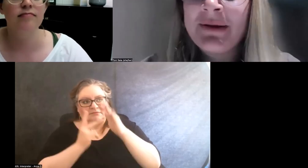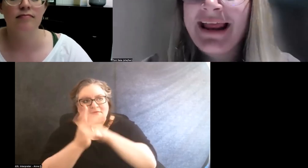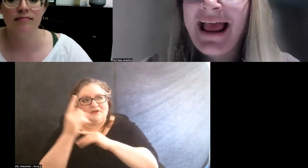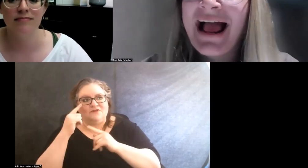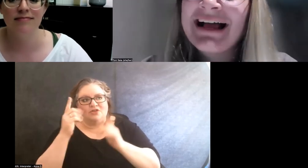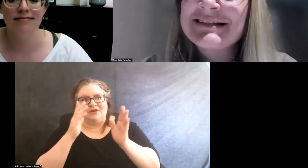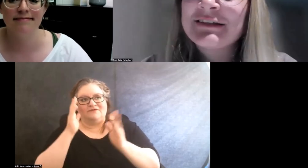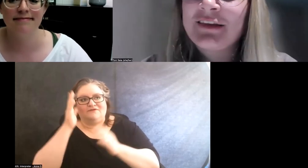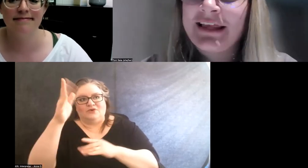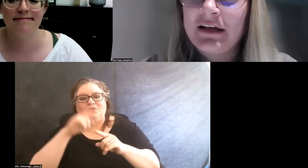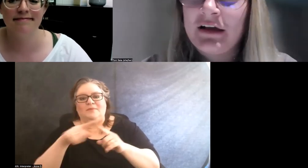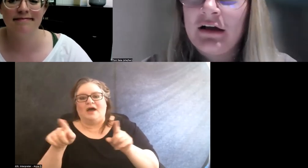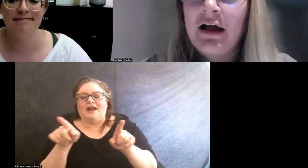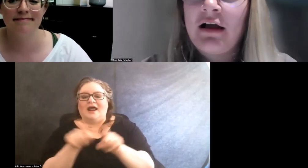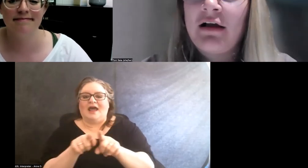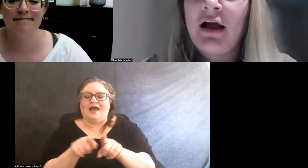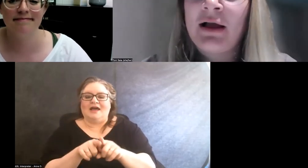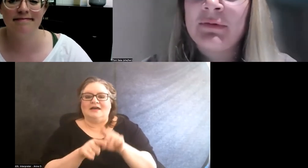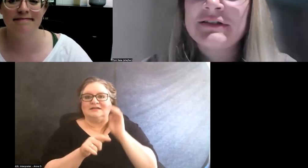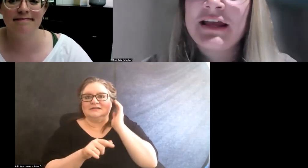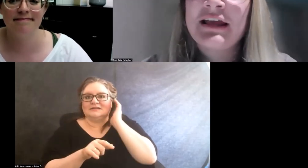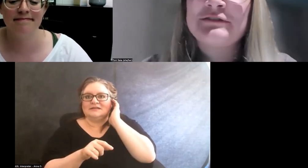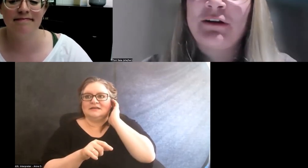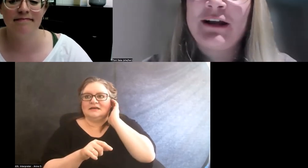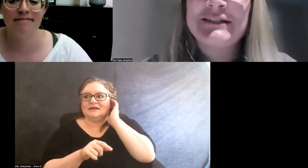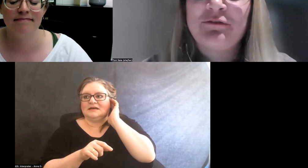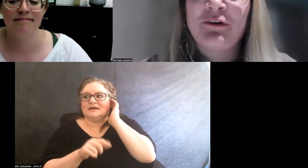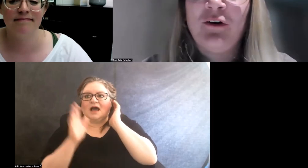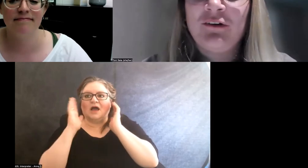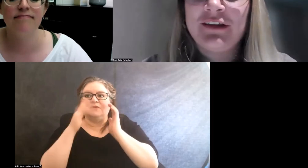But like I would say, it's very difficult